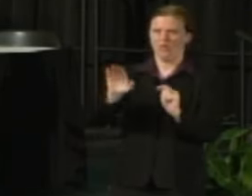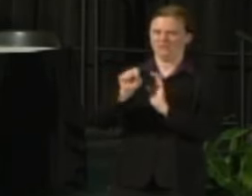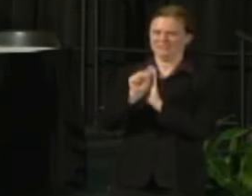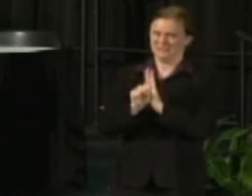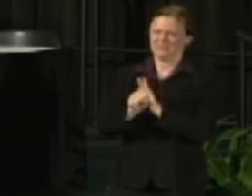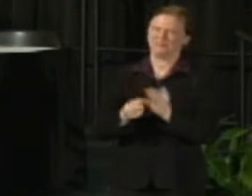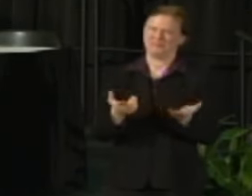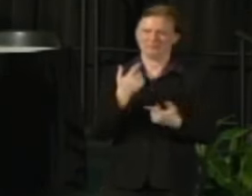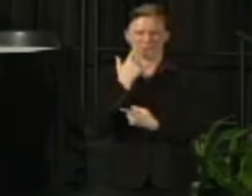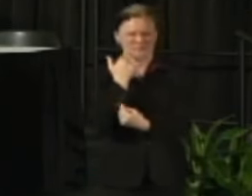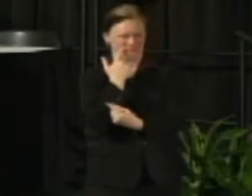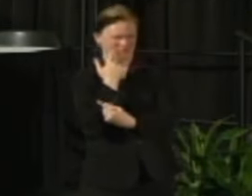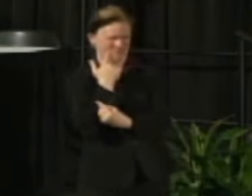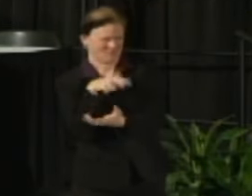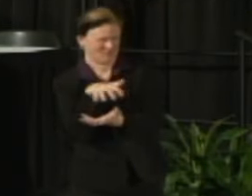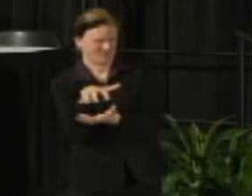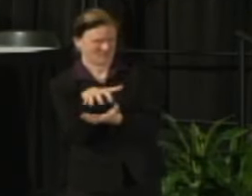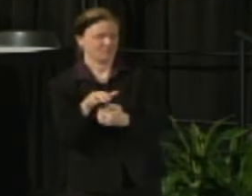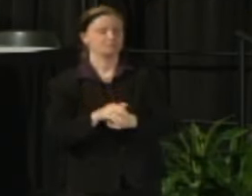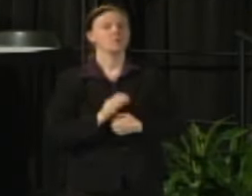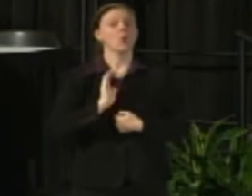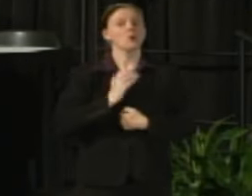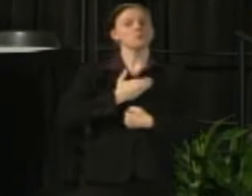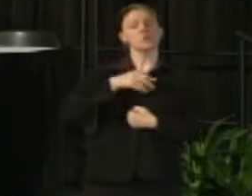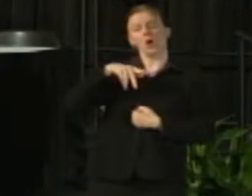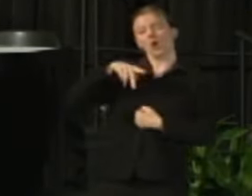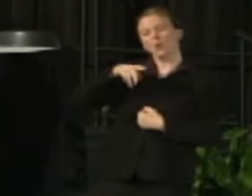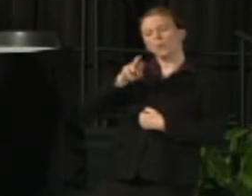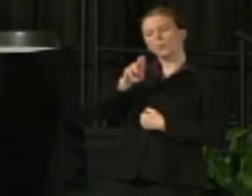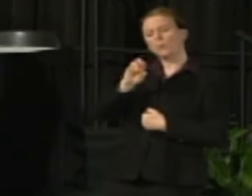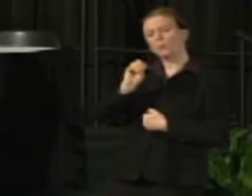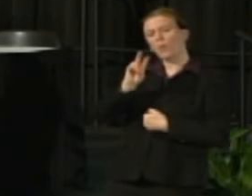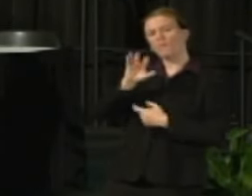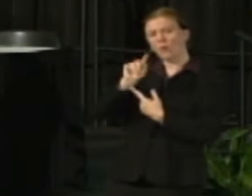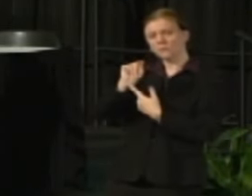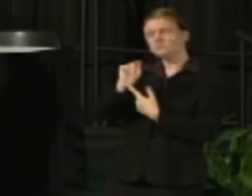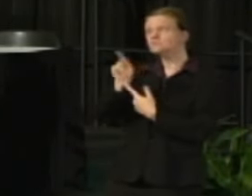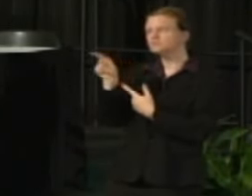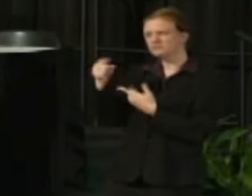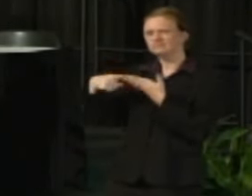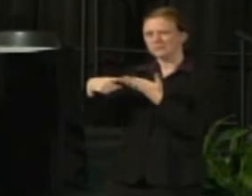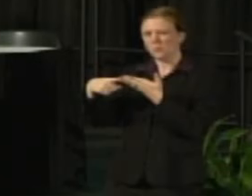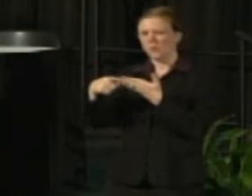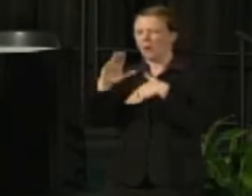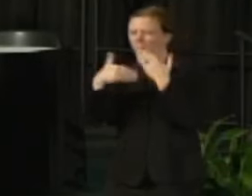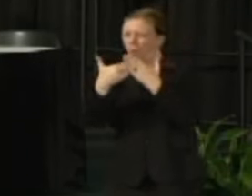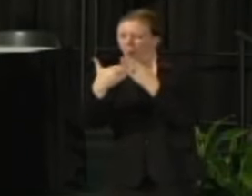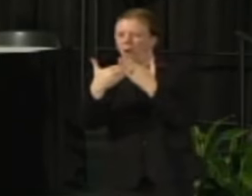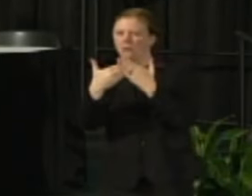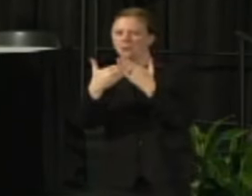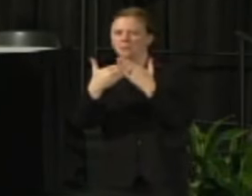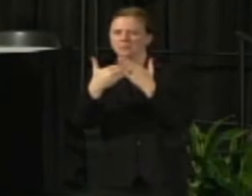So what our Provost did at that point is he had been discussing with the Deans this measure